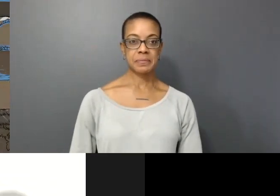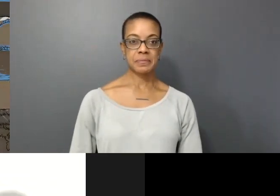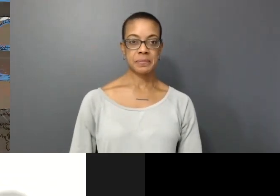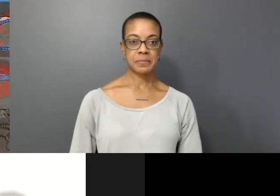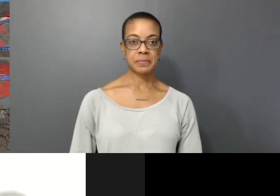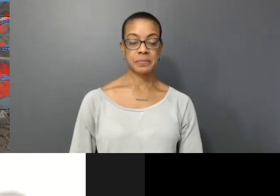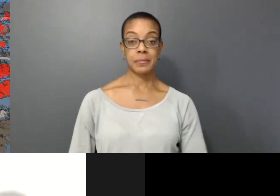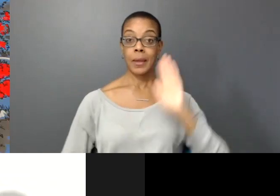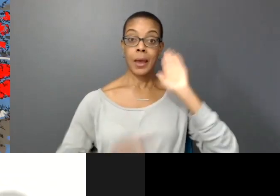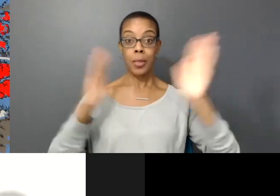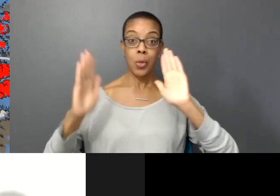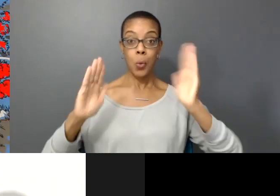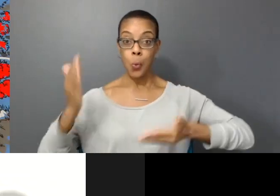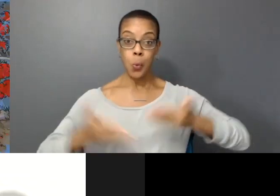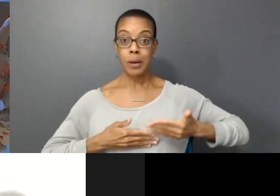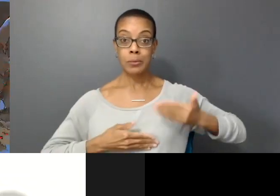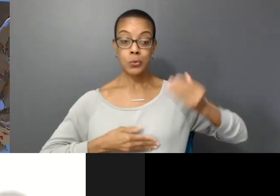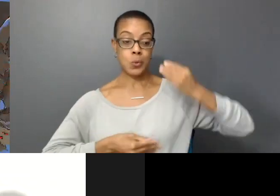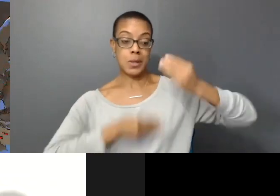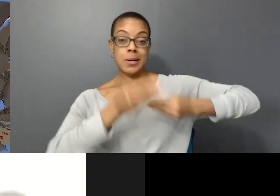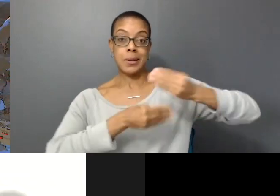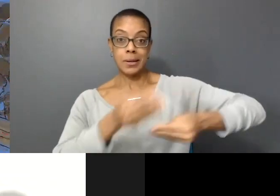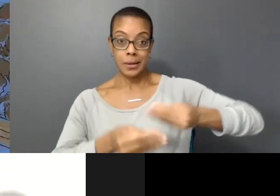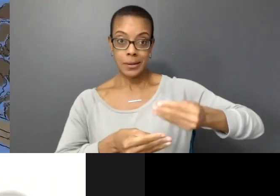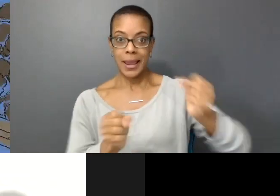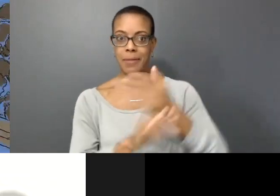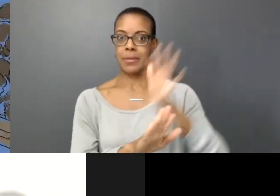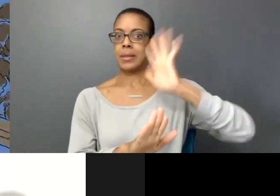Hello! Welcome to inheritance. Everything in the past is already set but you determine the future.